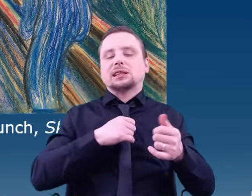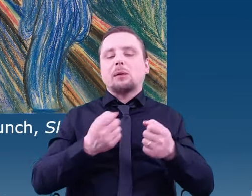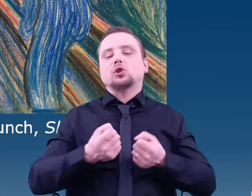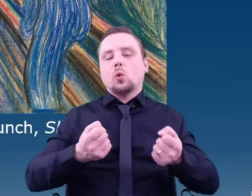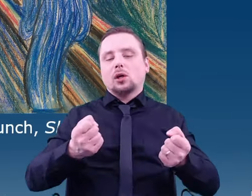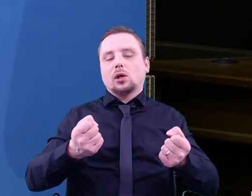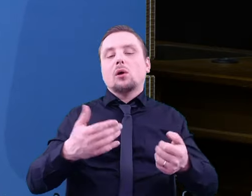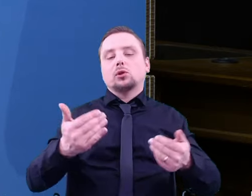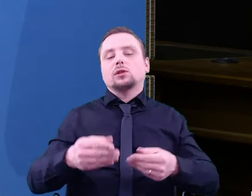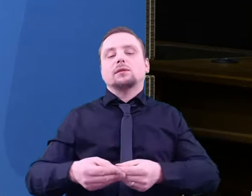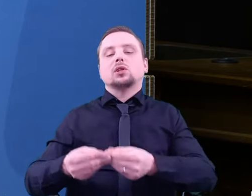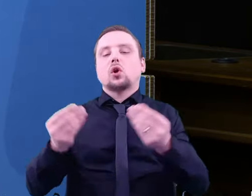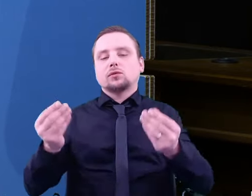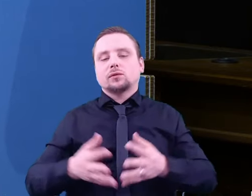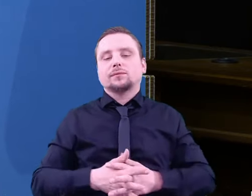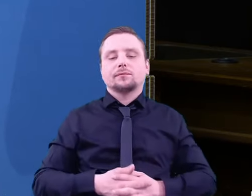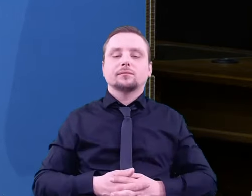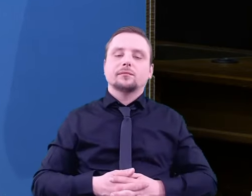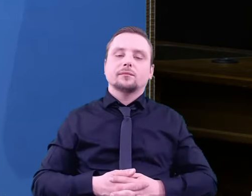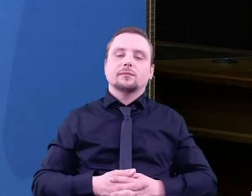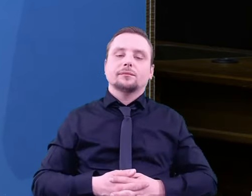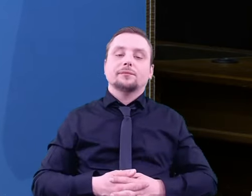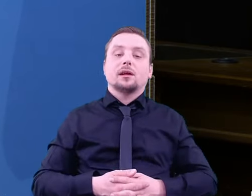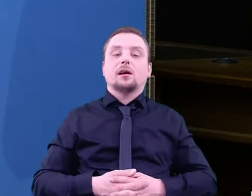Everything that meets these criteria will live.